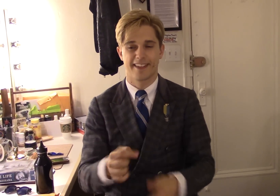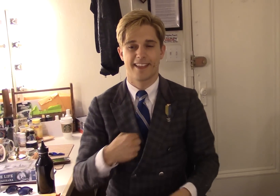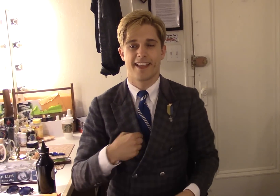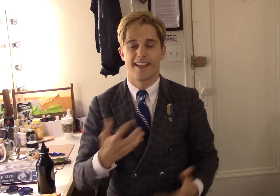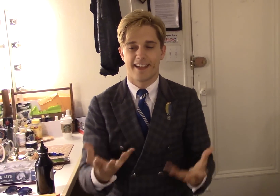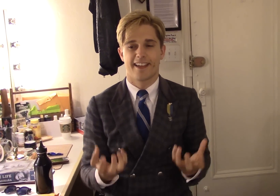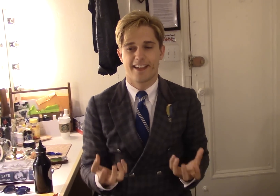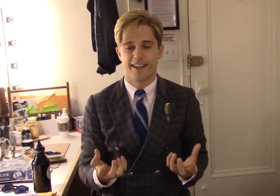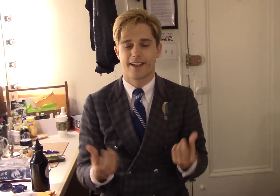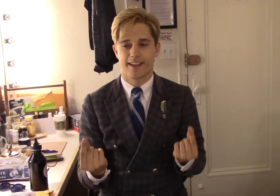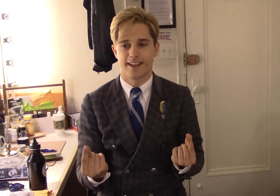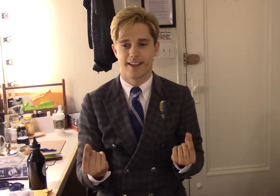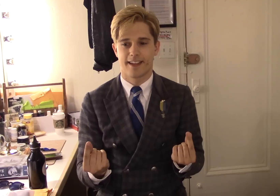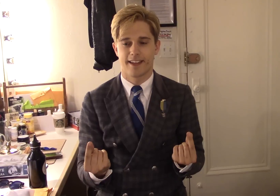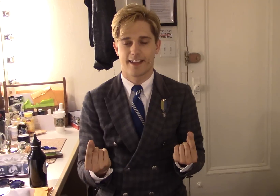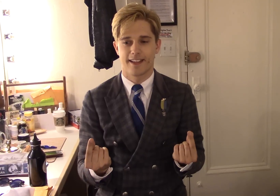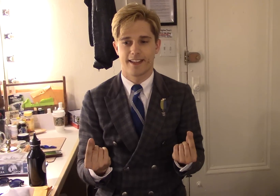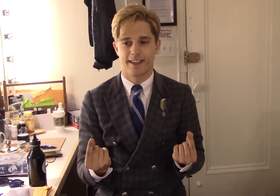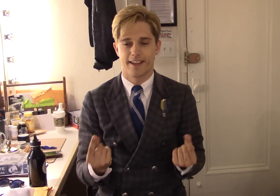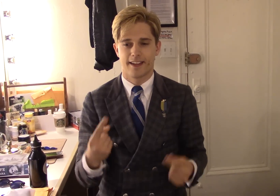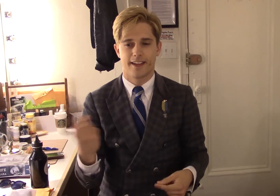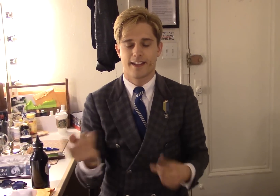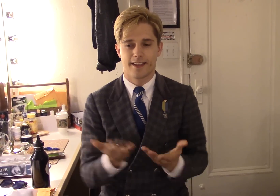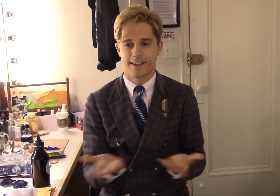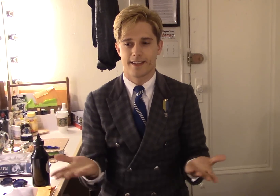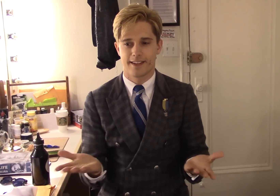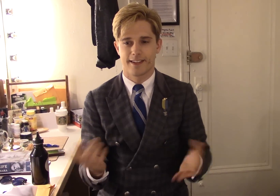I want to do something special.